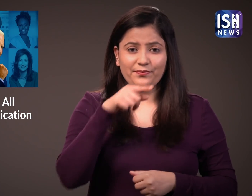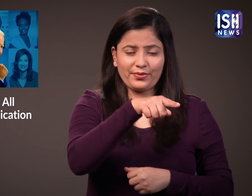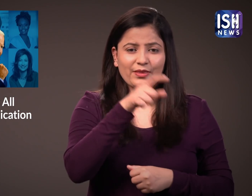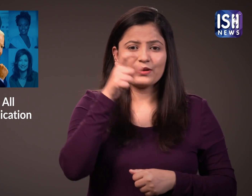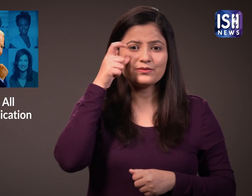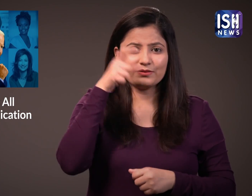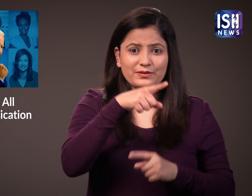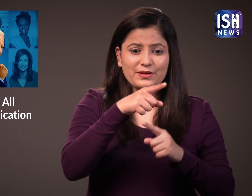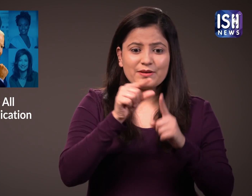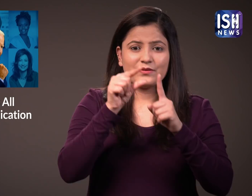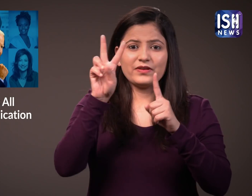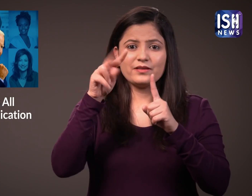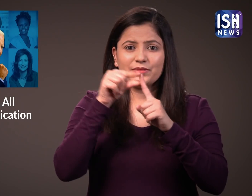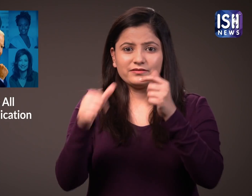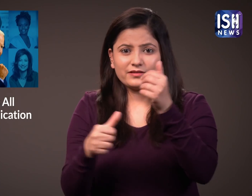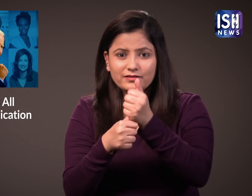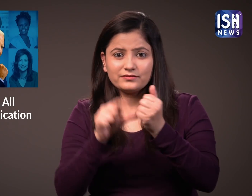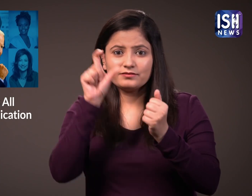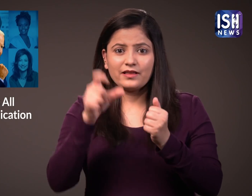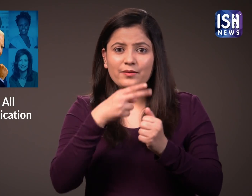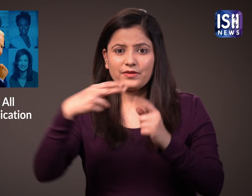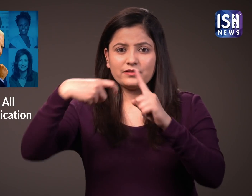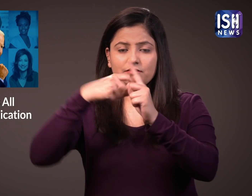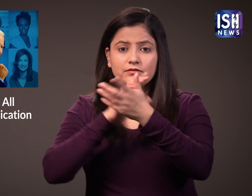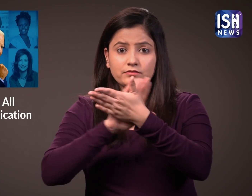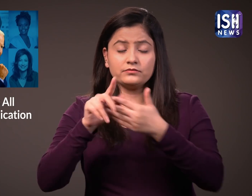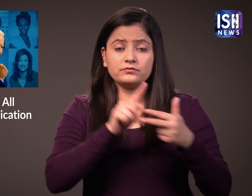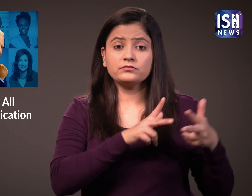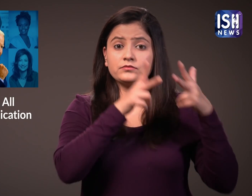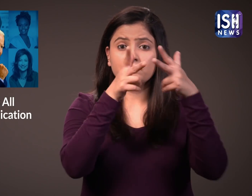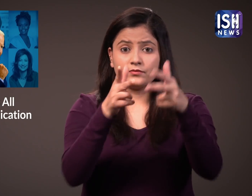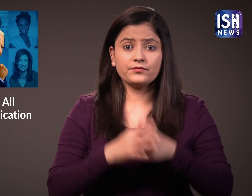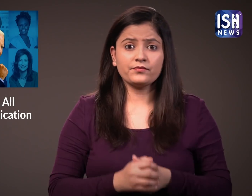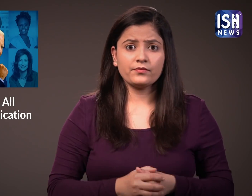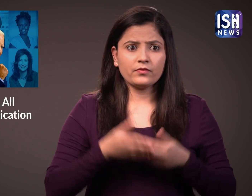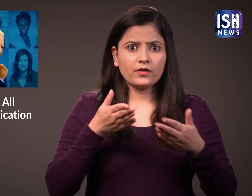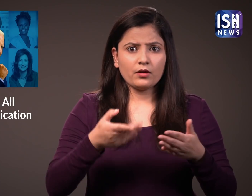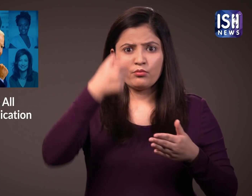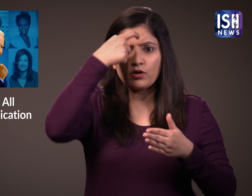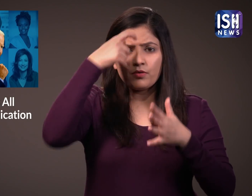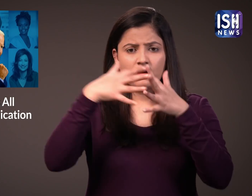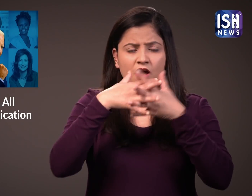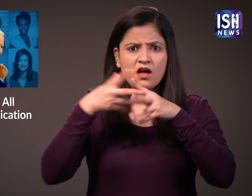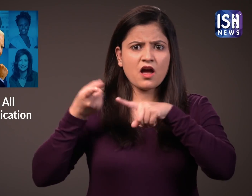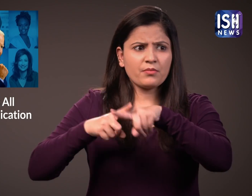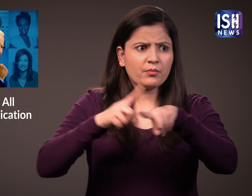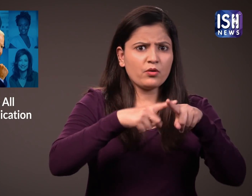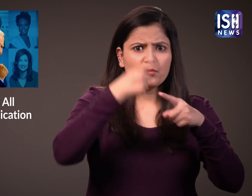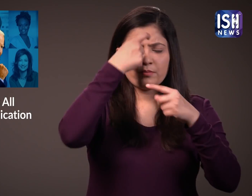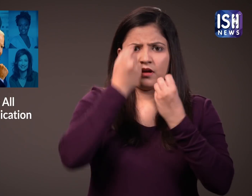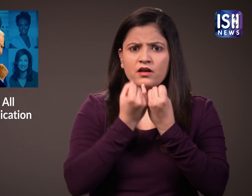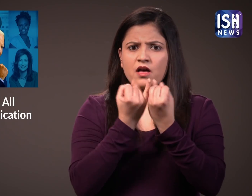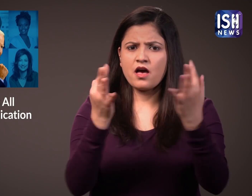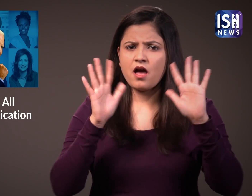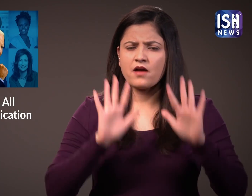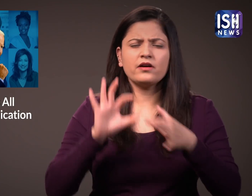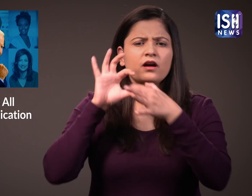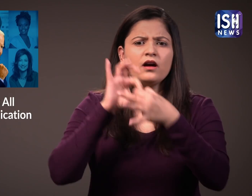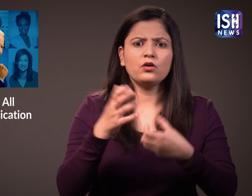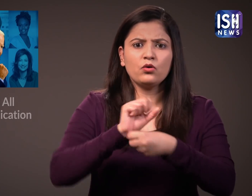Vice President-elect Kamala Harris said the United States is facing challenges such as,